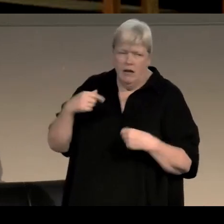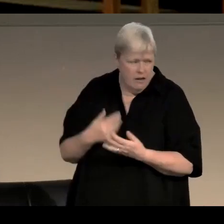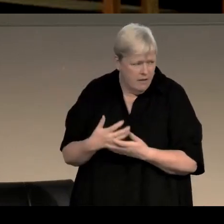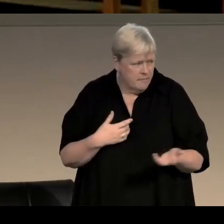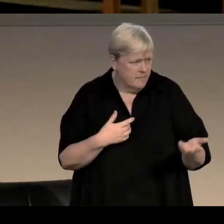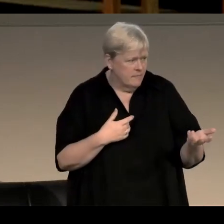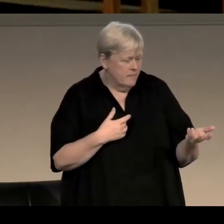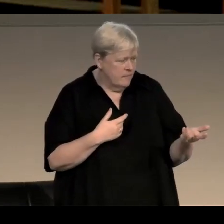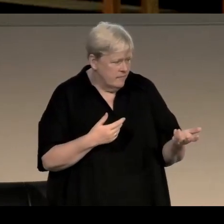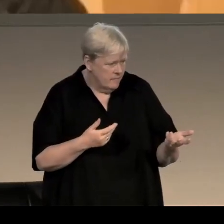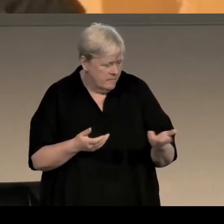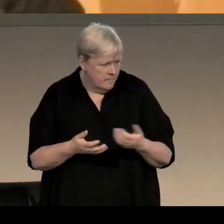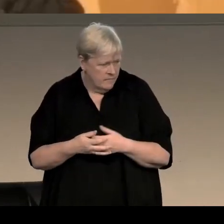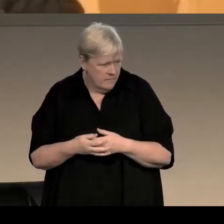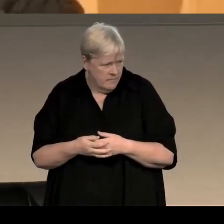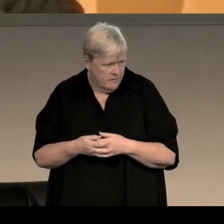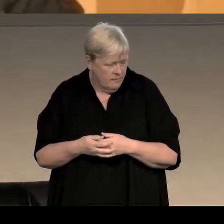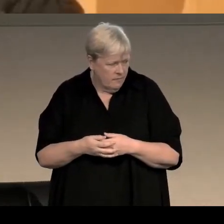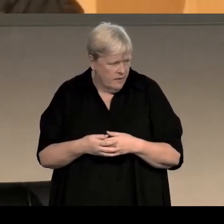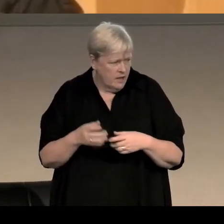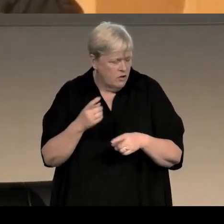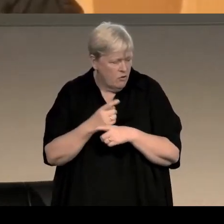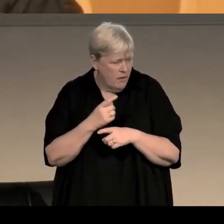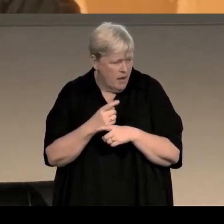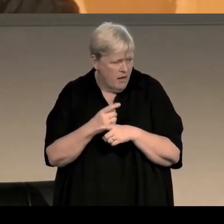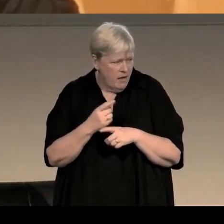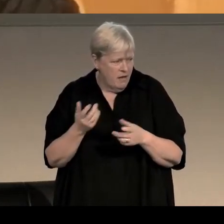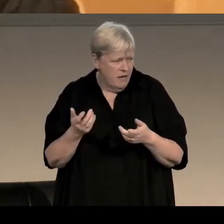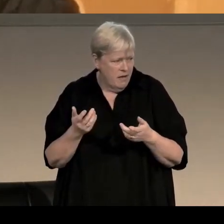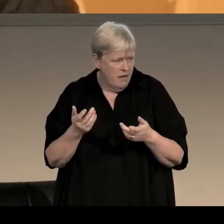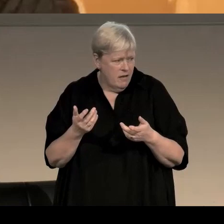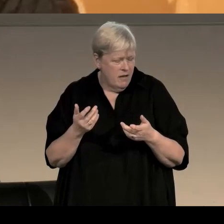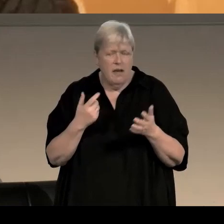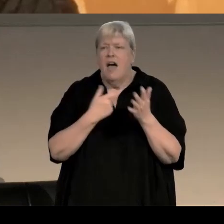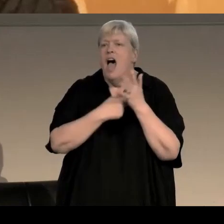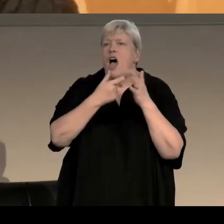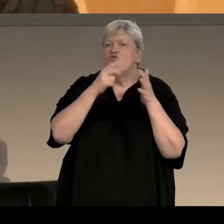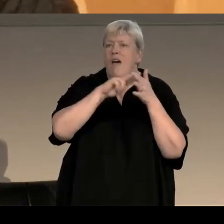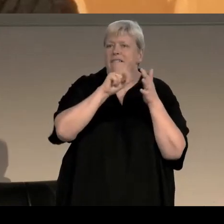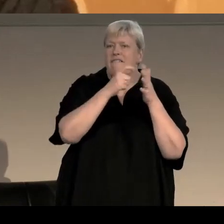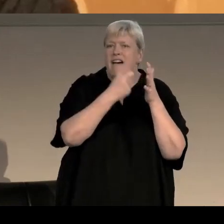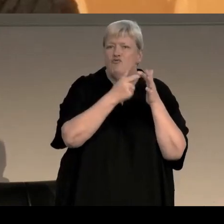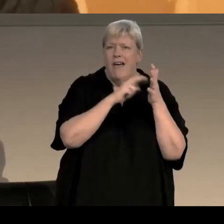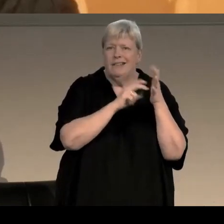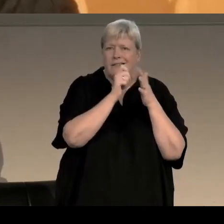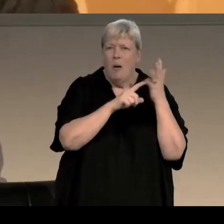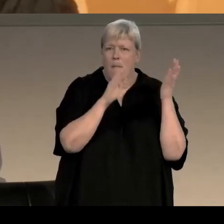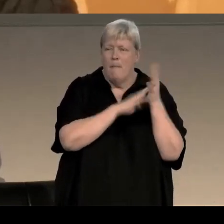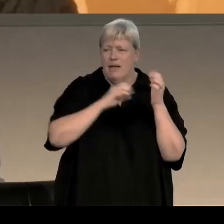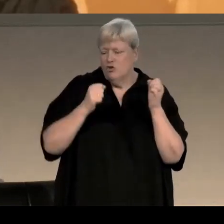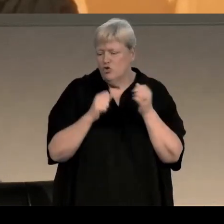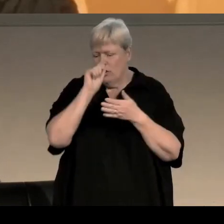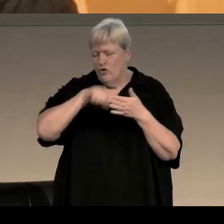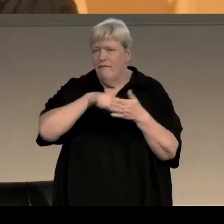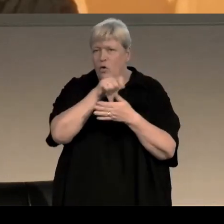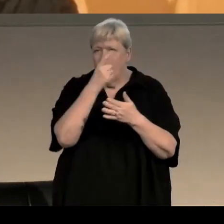No, you're talking about the referendum of 1979 again and you're kind of going back to it,